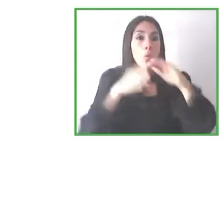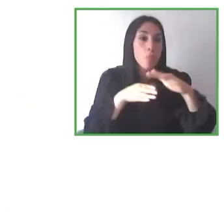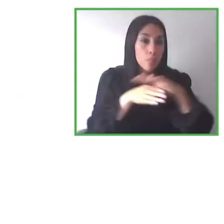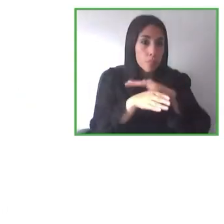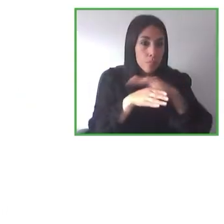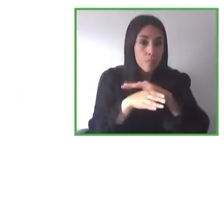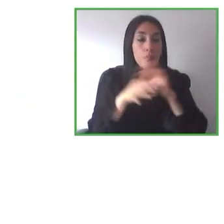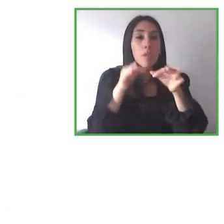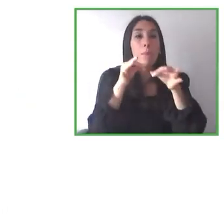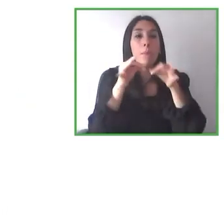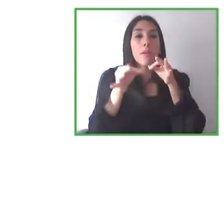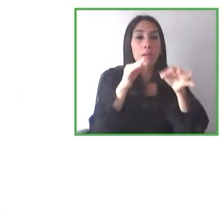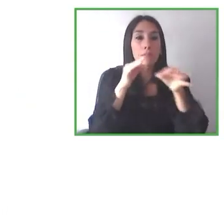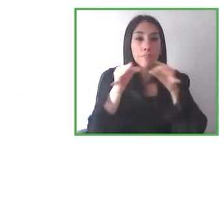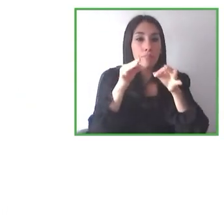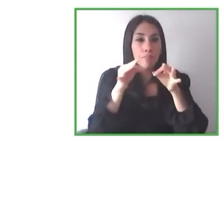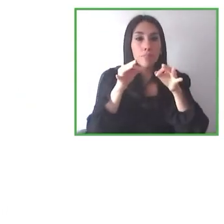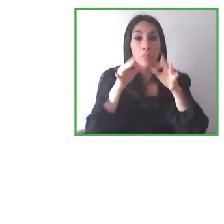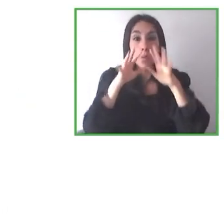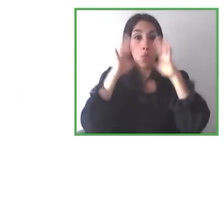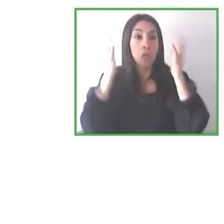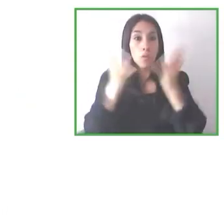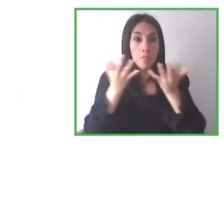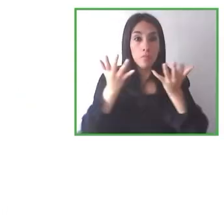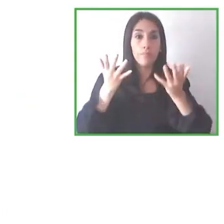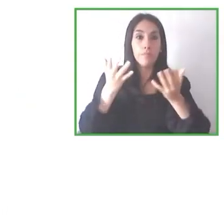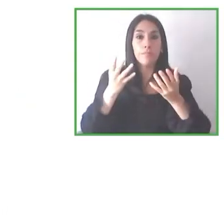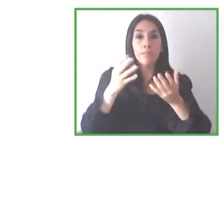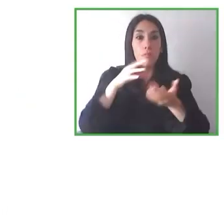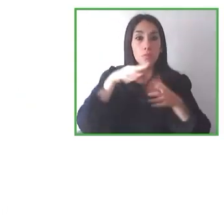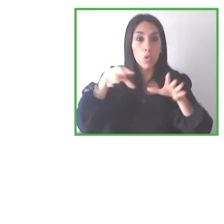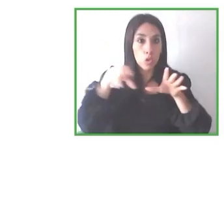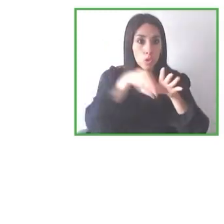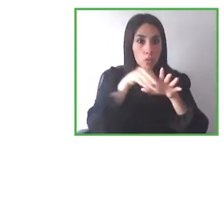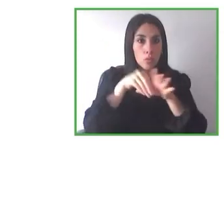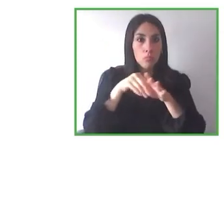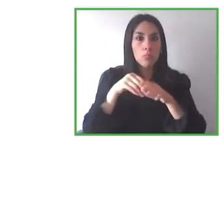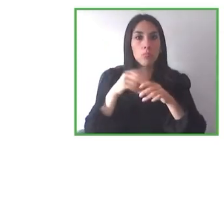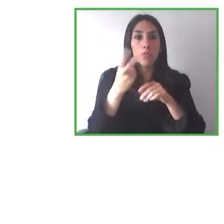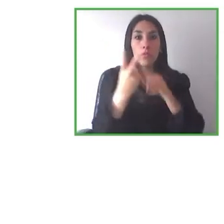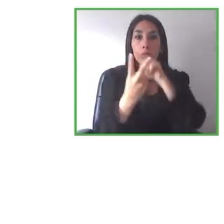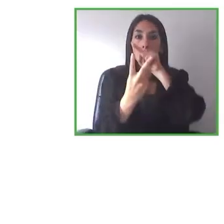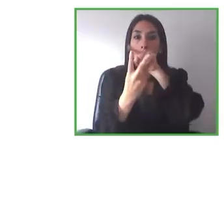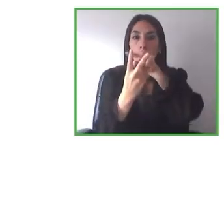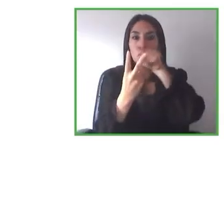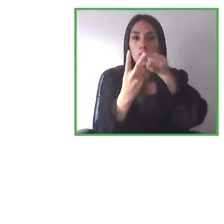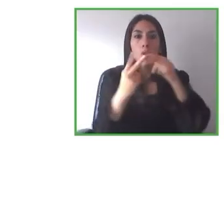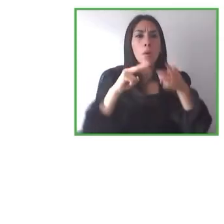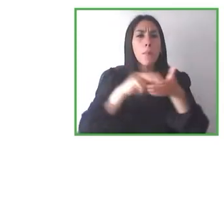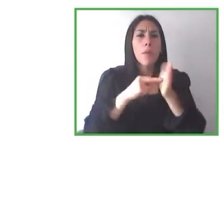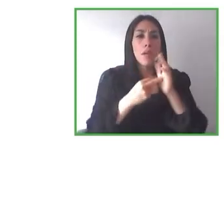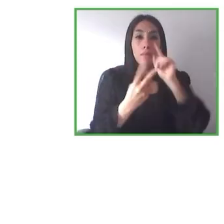I mean that it's not accessible in terms of infrastructure and in terms of needing that cultural shift.